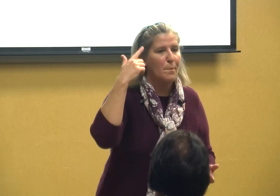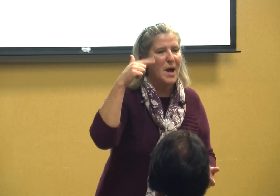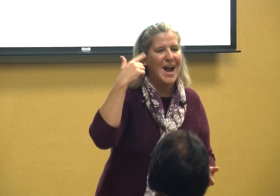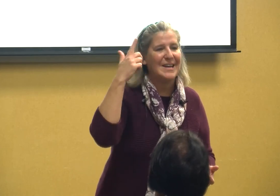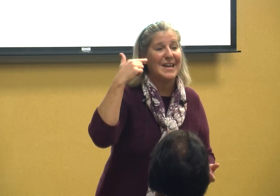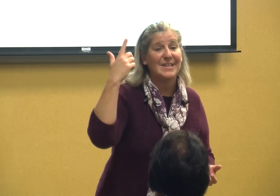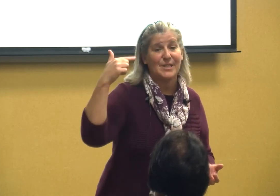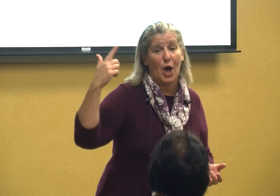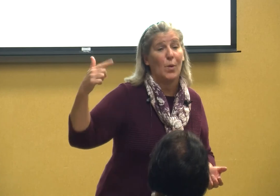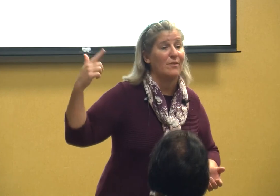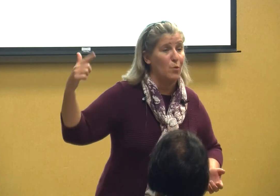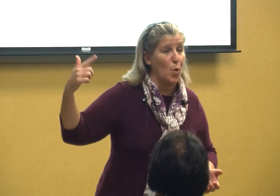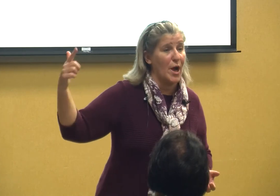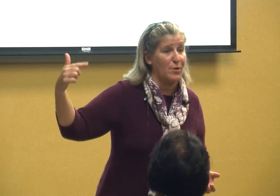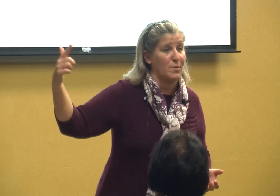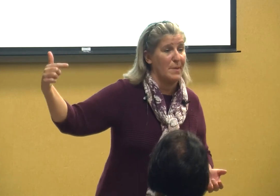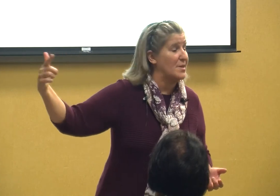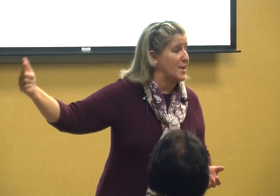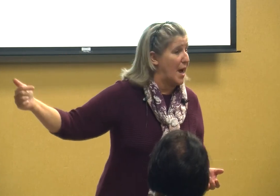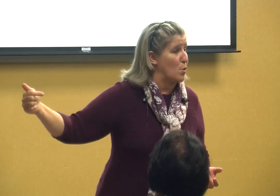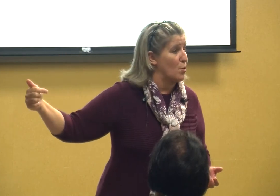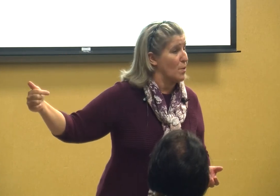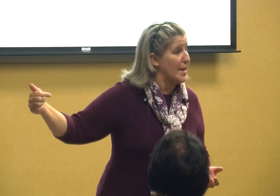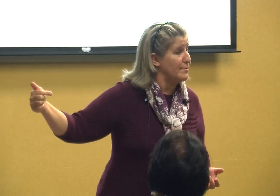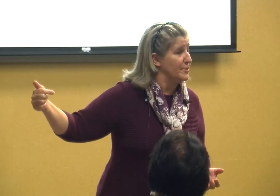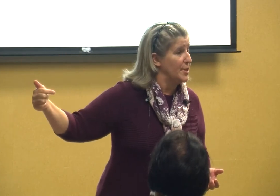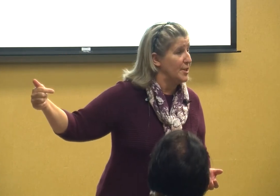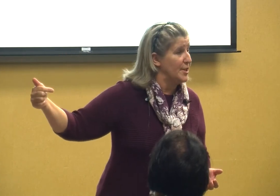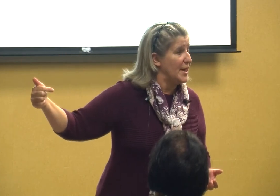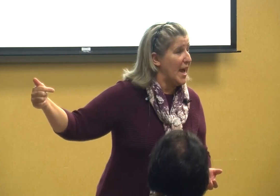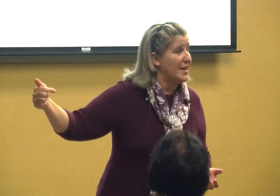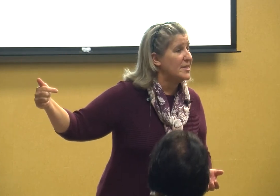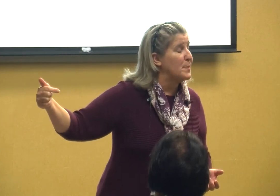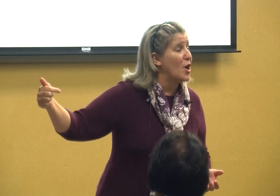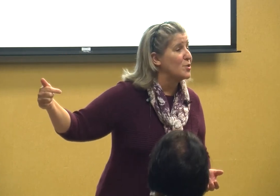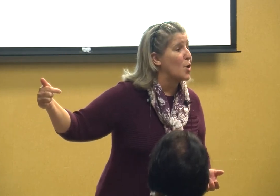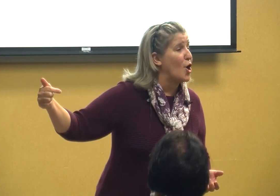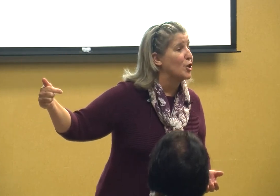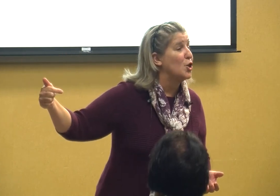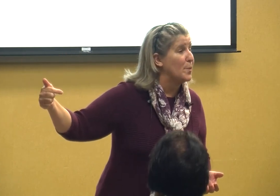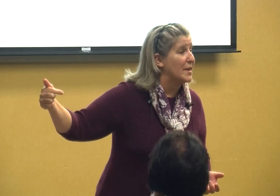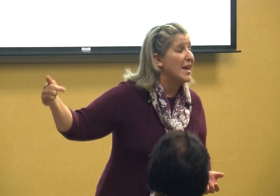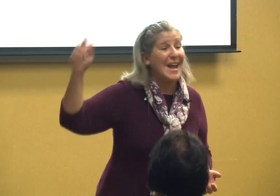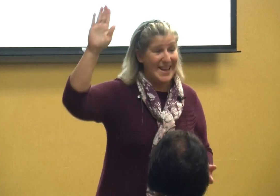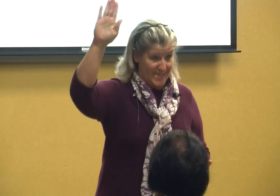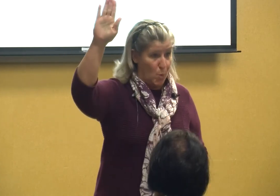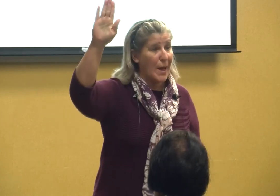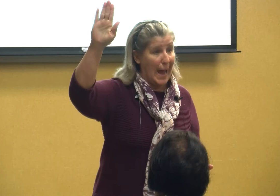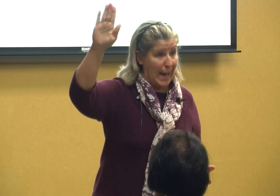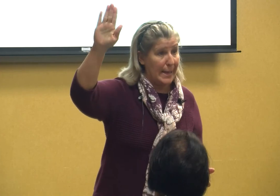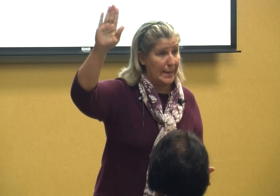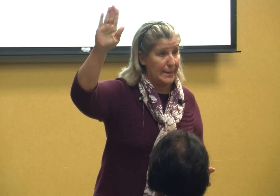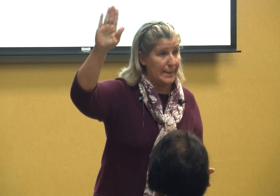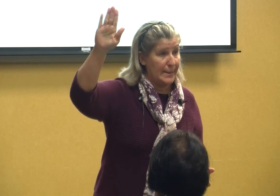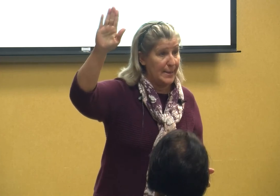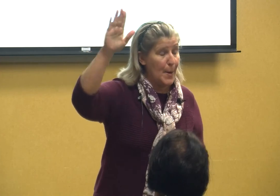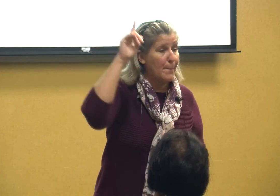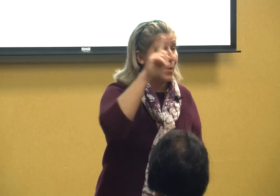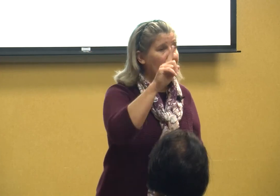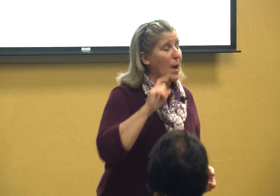mind is going 400 miles an hour right and that's because we're all human it's okay but what I will